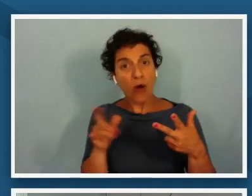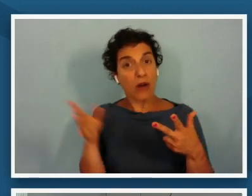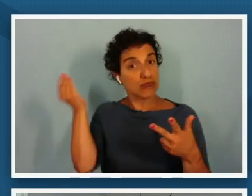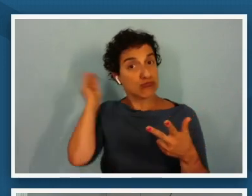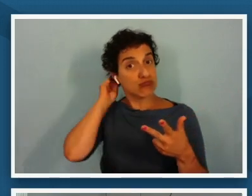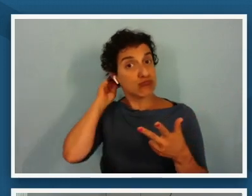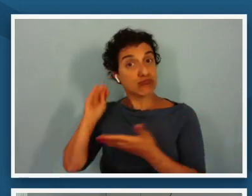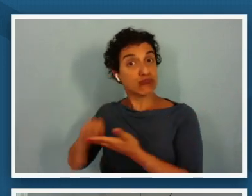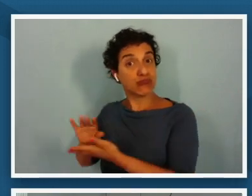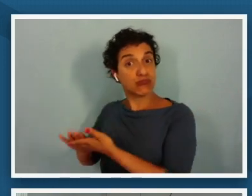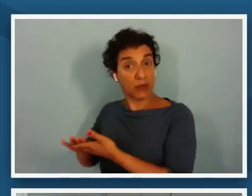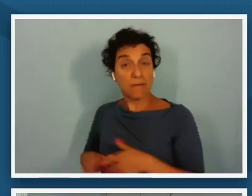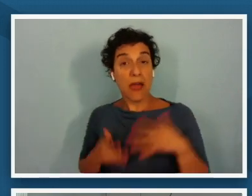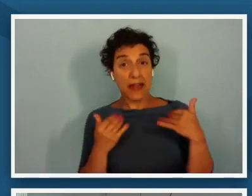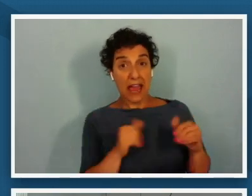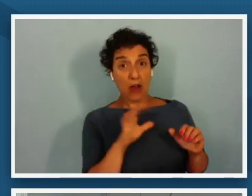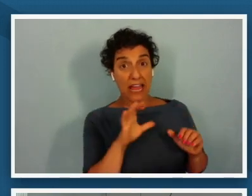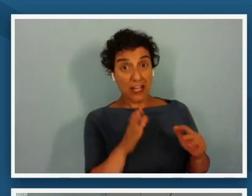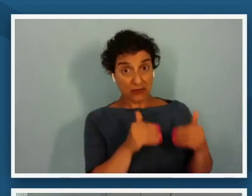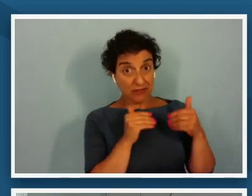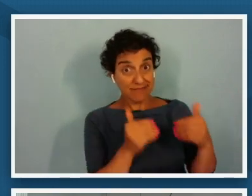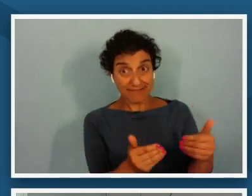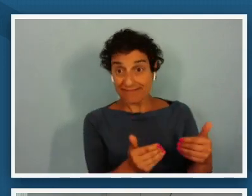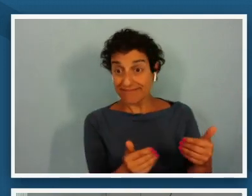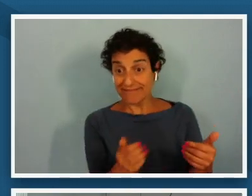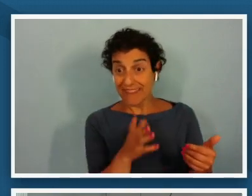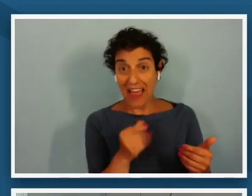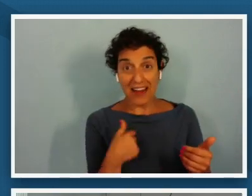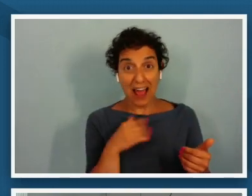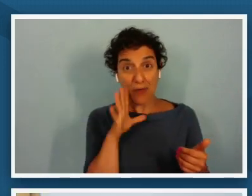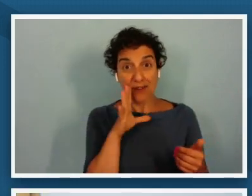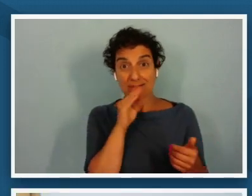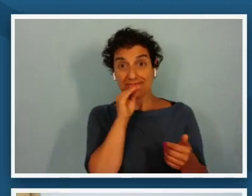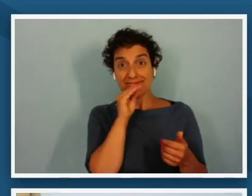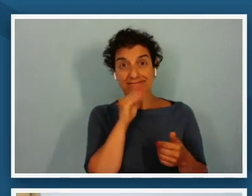ask that we move ahead and and i'll stop talking